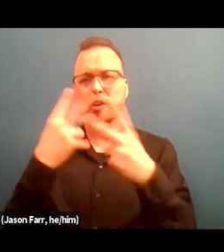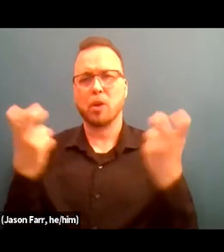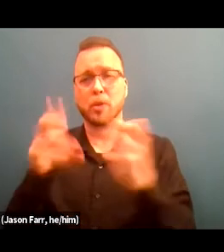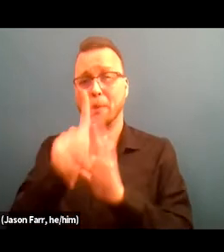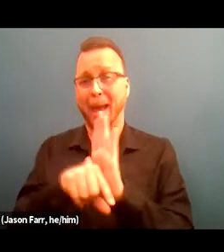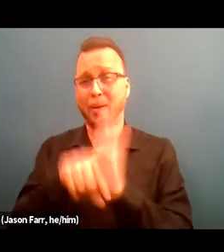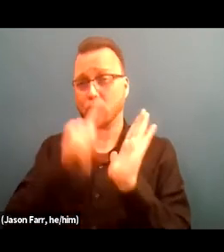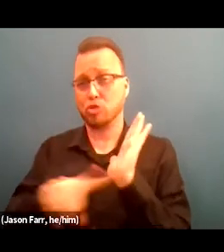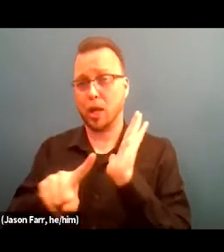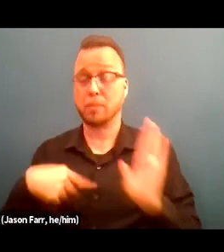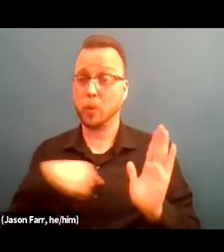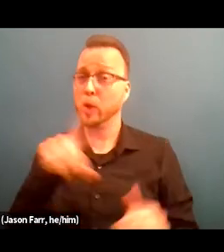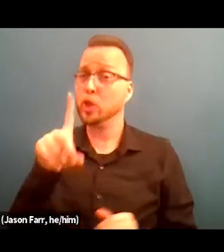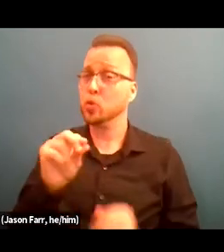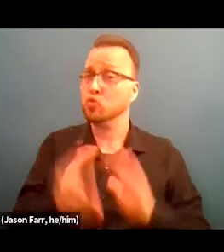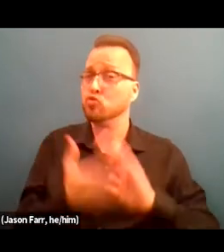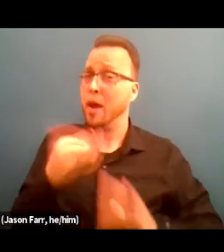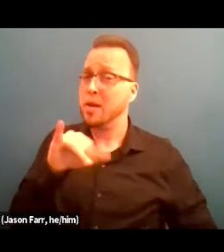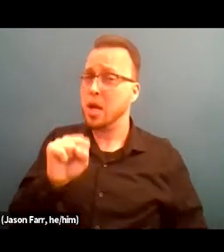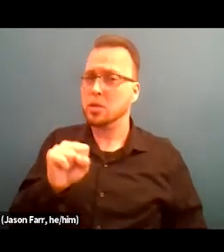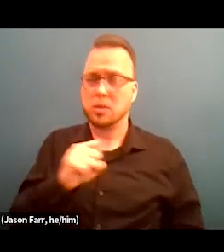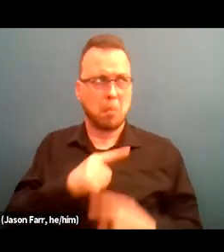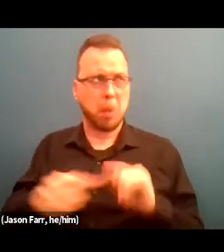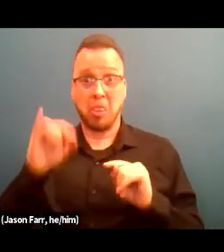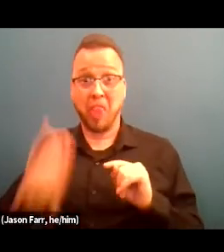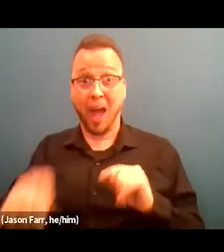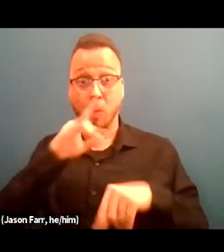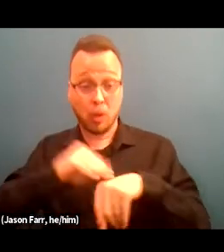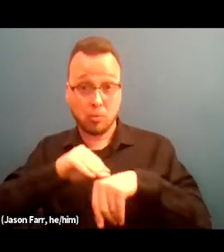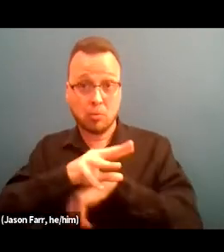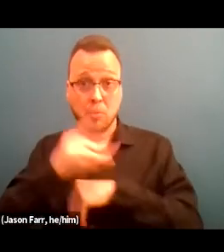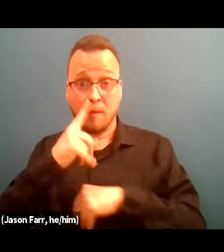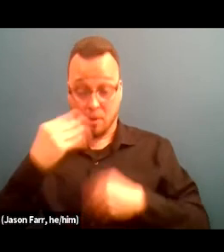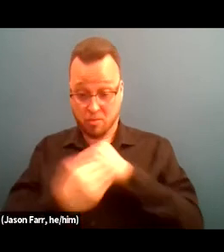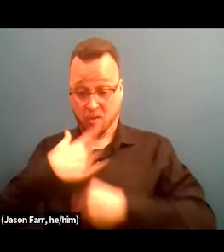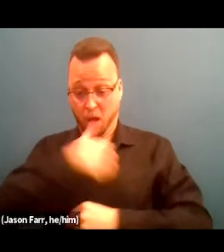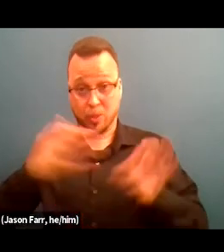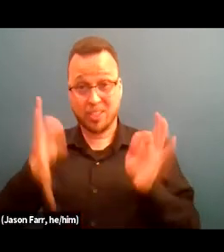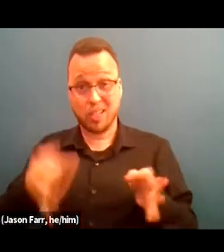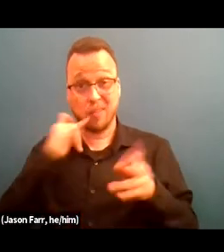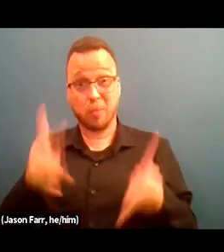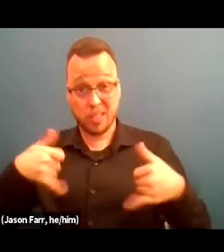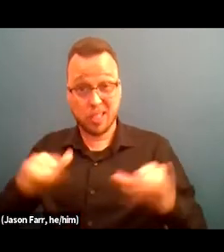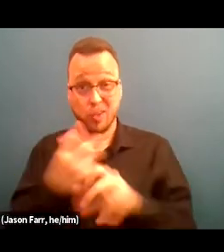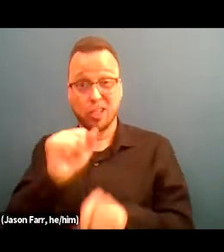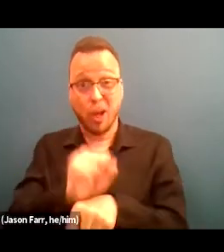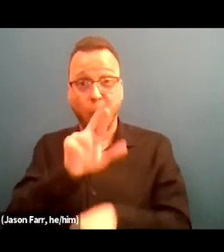however, it does not determine if someone is able to get a job here at St. Joseph's Center or not. And the rationale behind that is that we also know